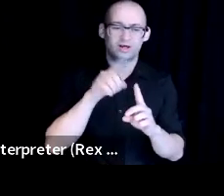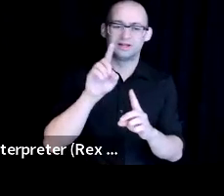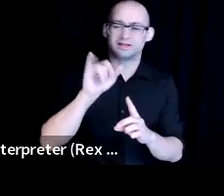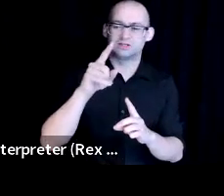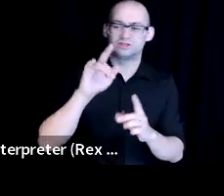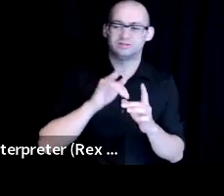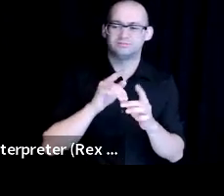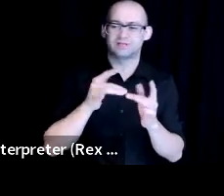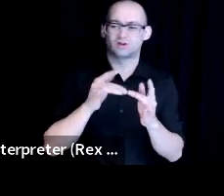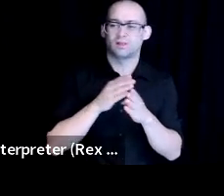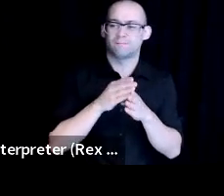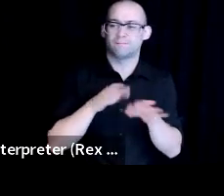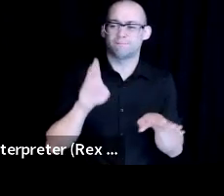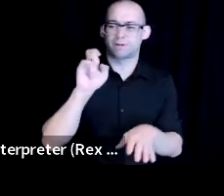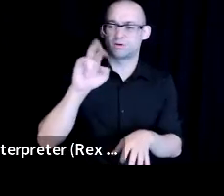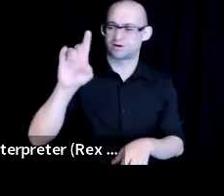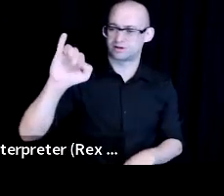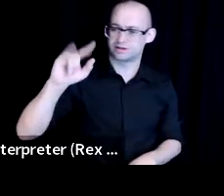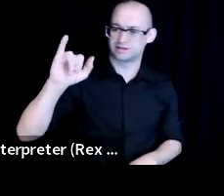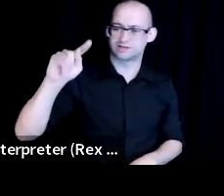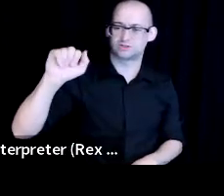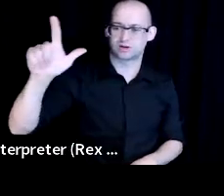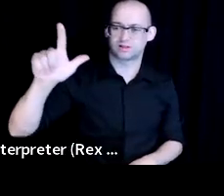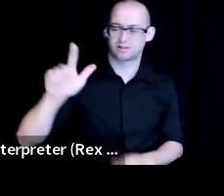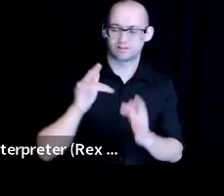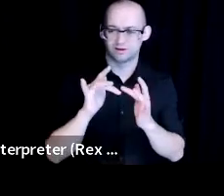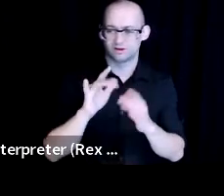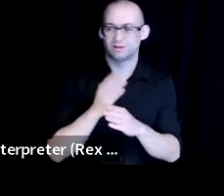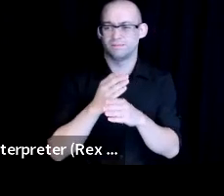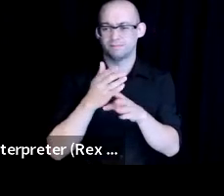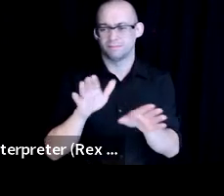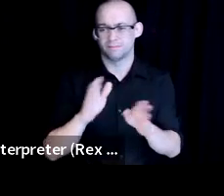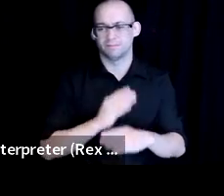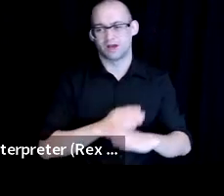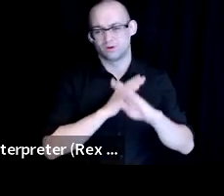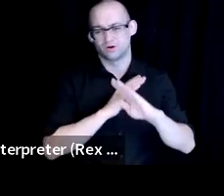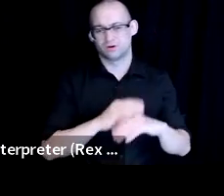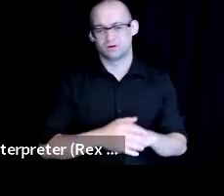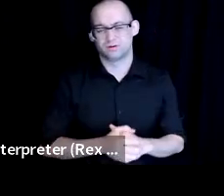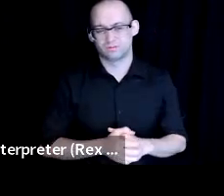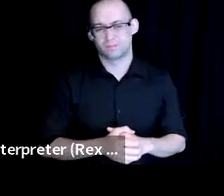The first barrier in some rural and urban areas is that of broadband infrastructure